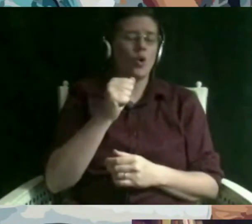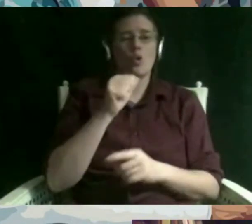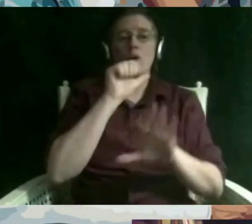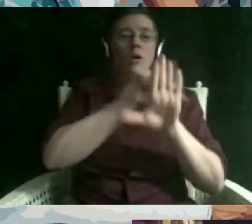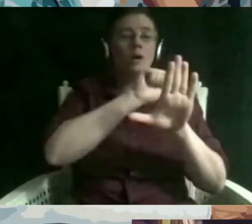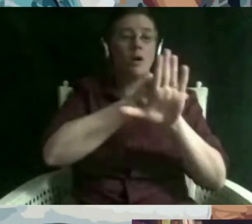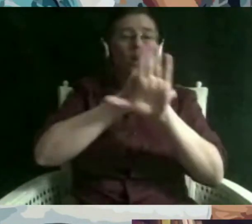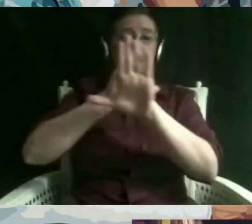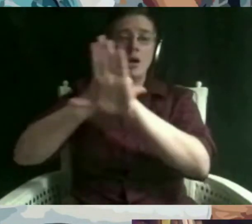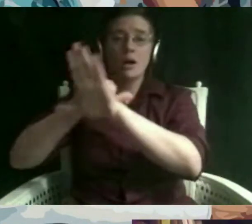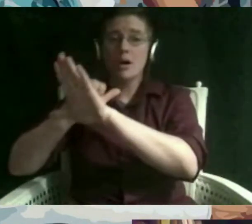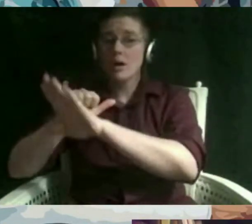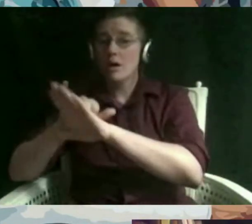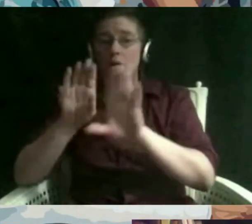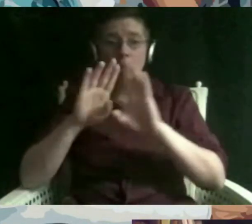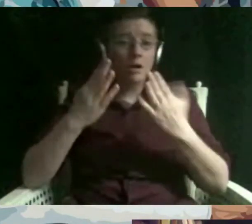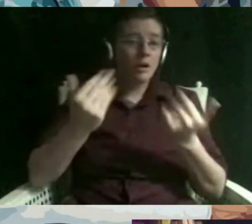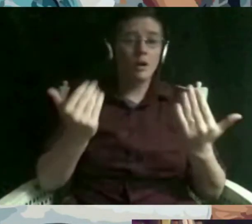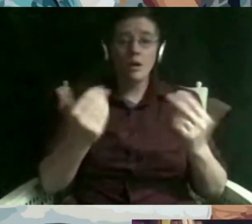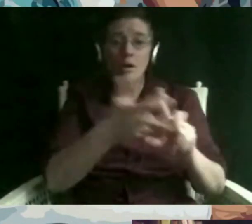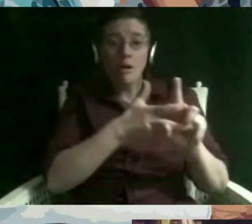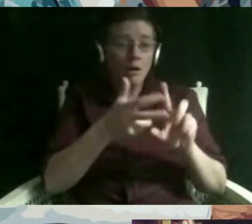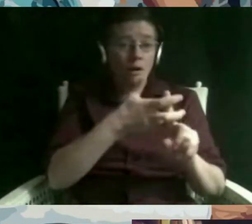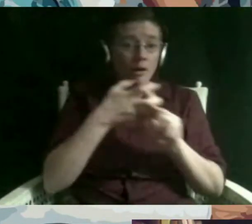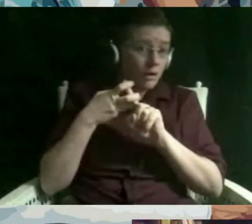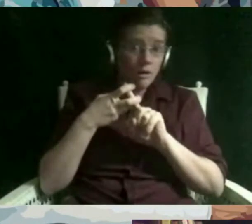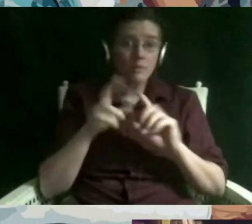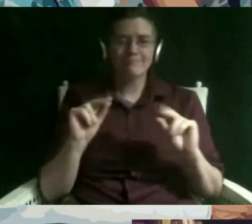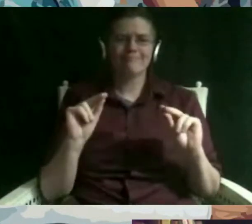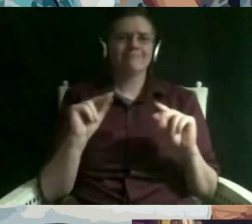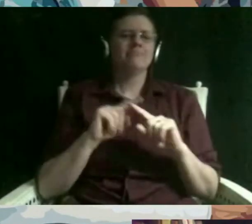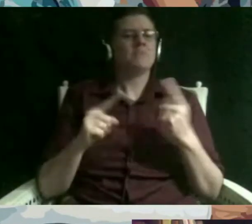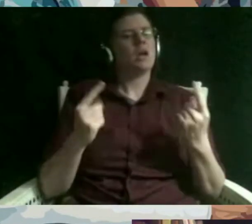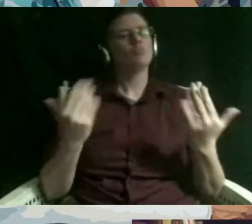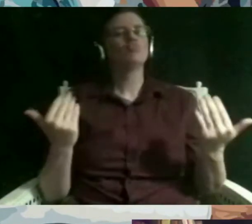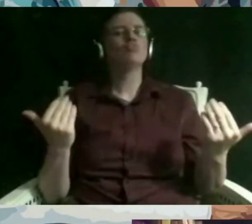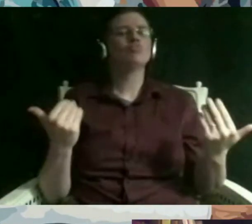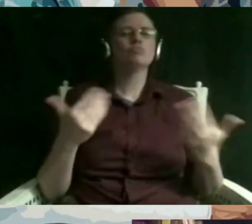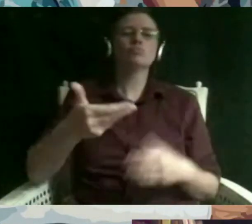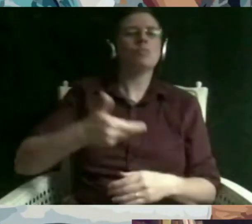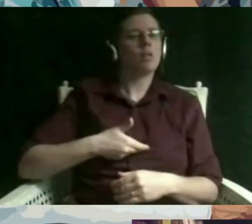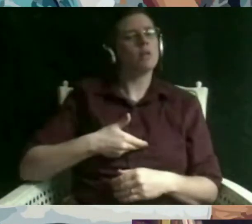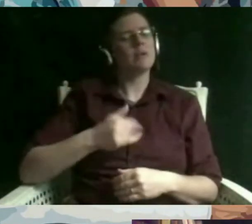very welcoming to people who just want to learn who we are so you can stop by a service and you